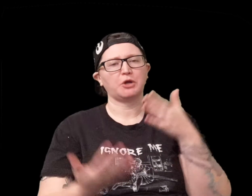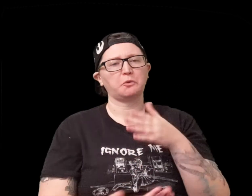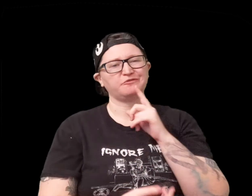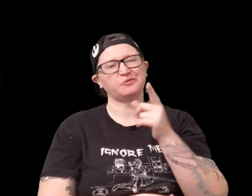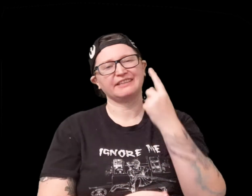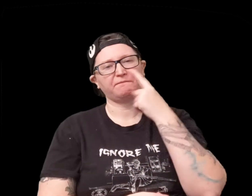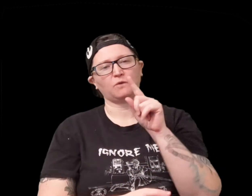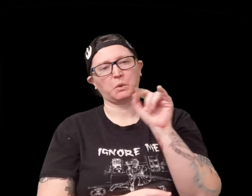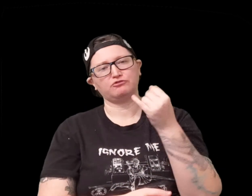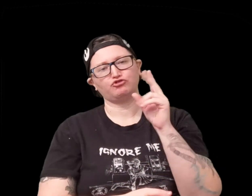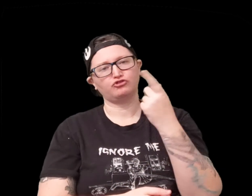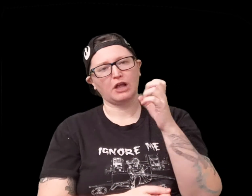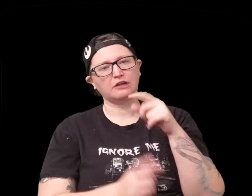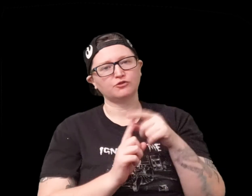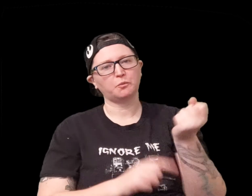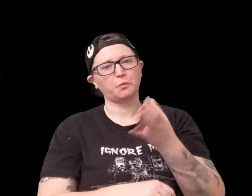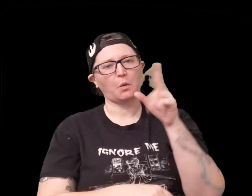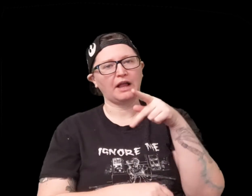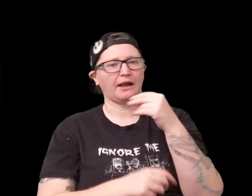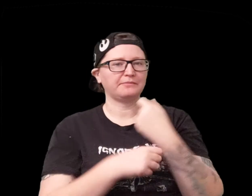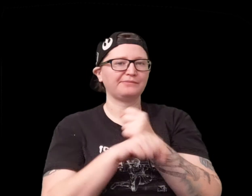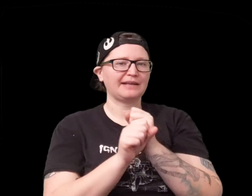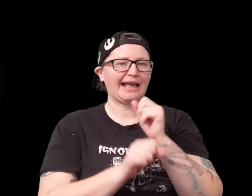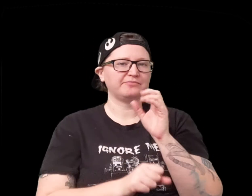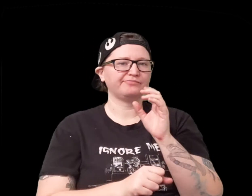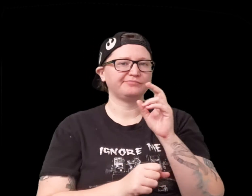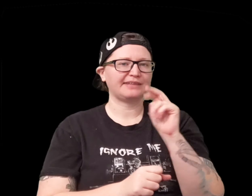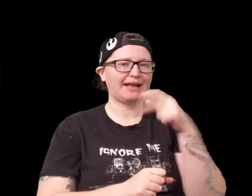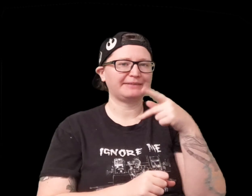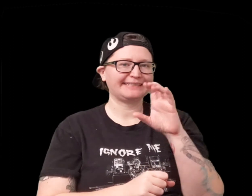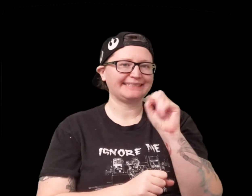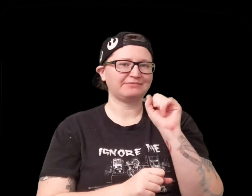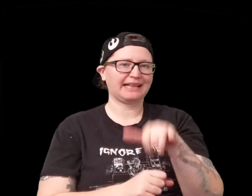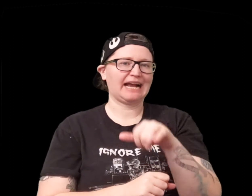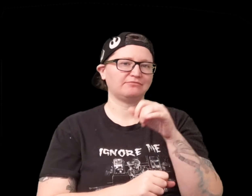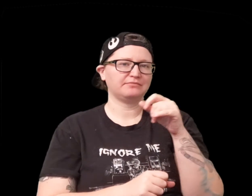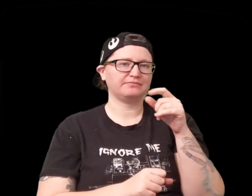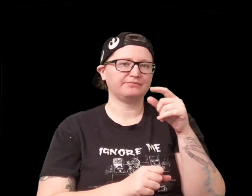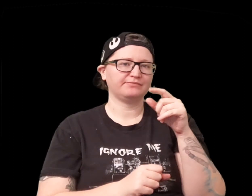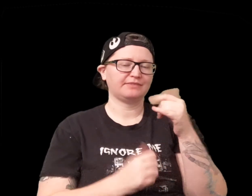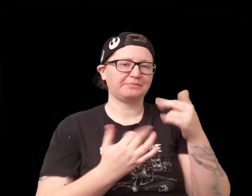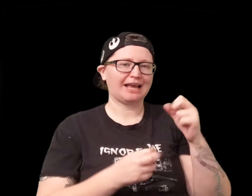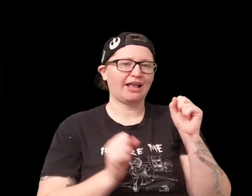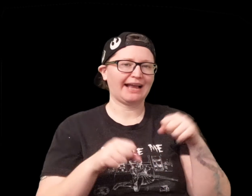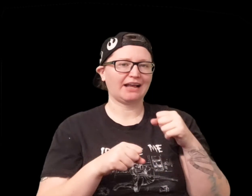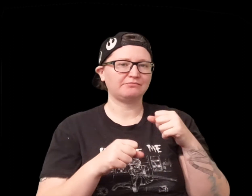another part is opponents obviously this is for the judge to roll and make an NPC for that